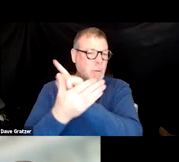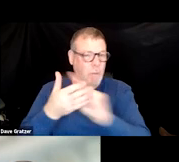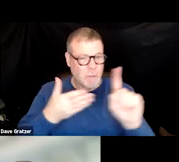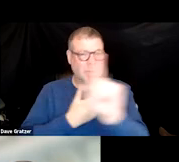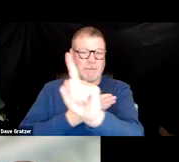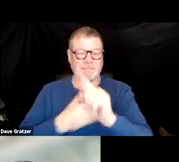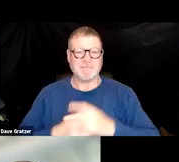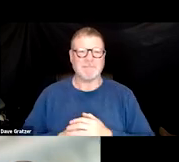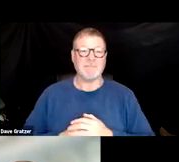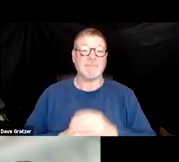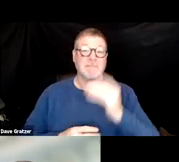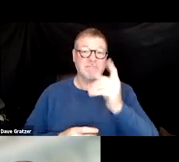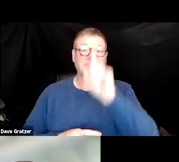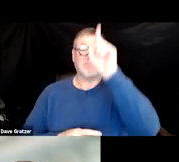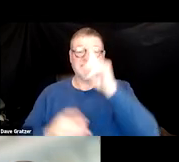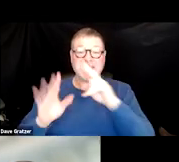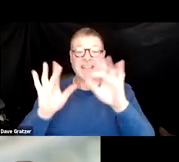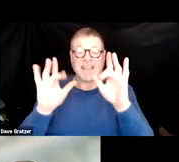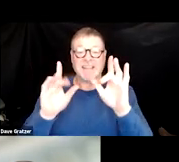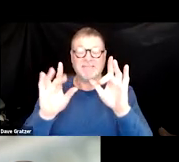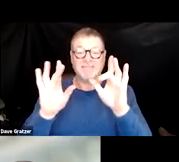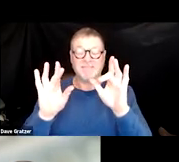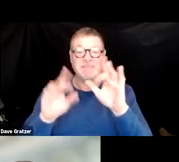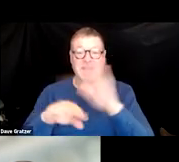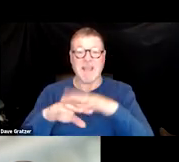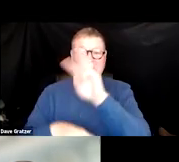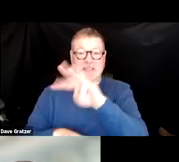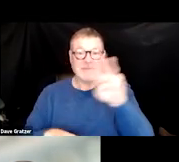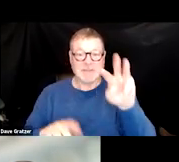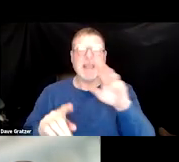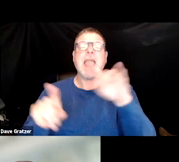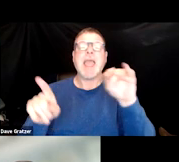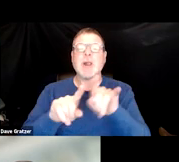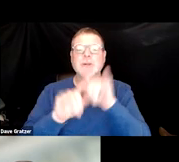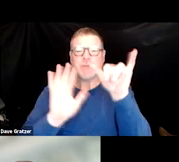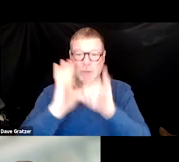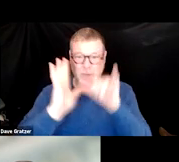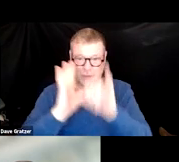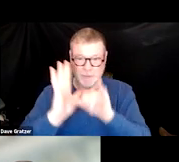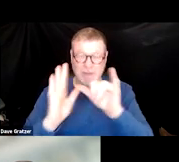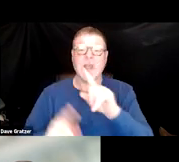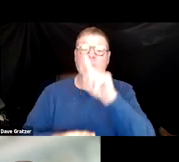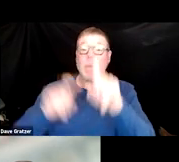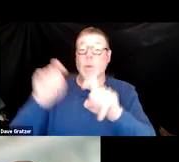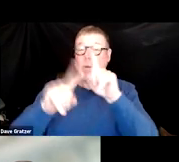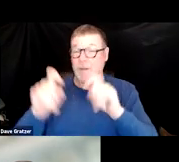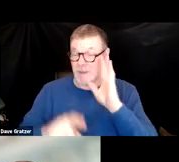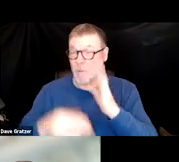At the above link, but also on YouTube to follow. The questions, we'll be taking some questions at the end